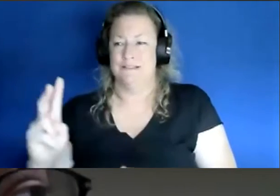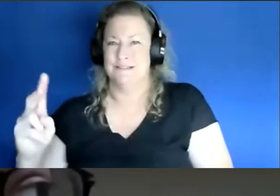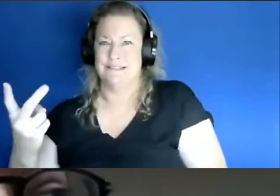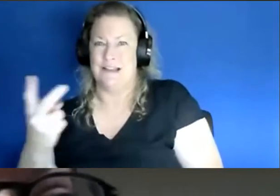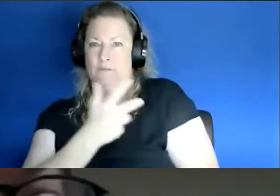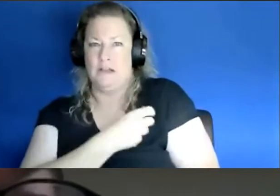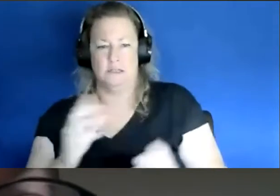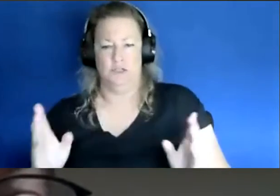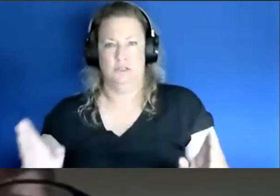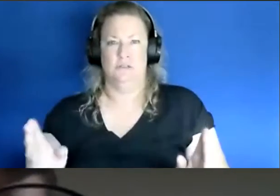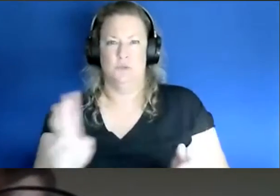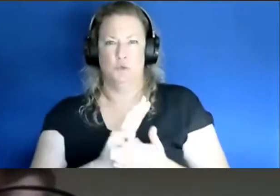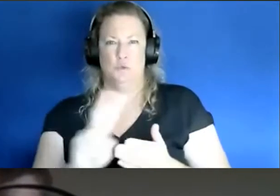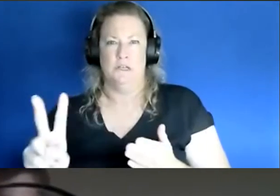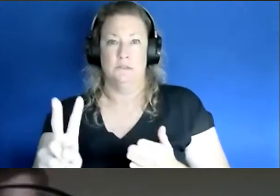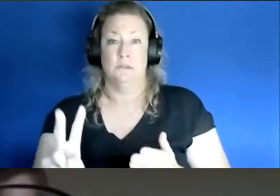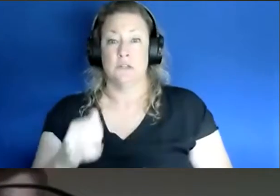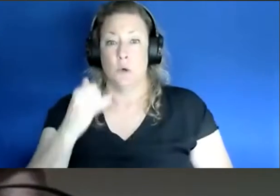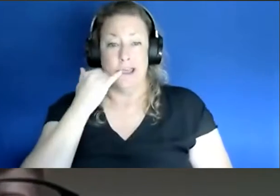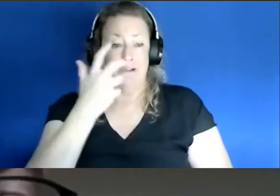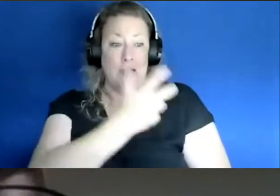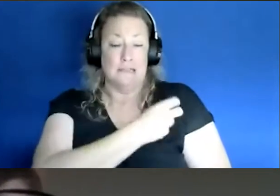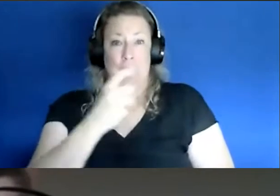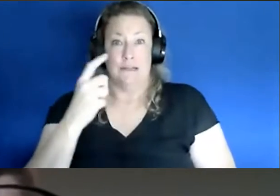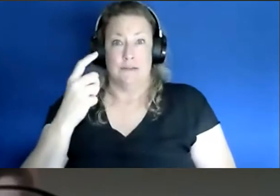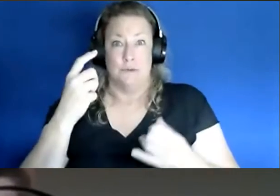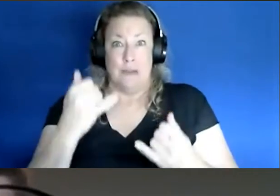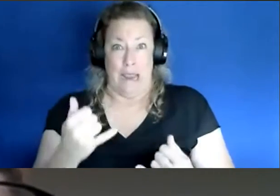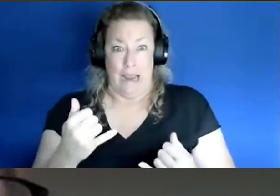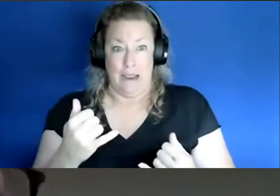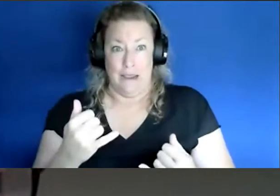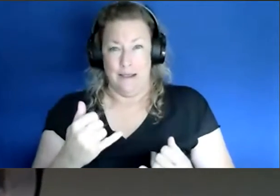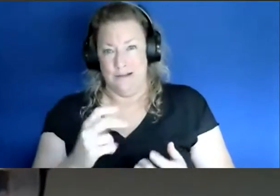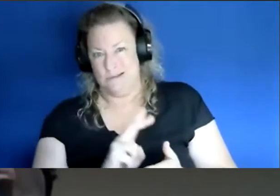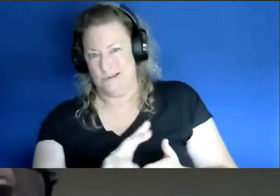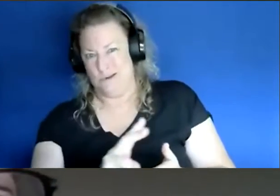roughly a little over a month before we consider them been fully vaccinated. The Pfizer vaccine as,